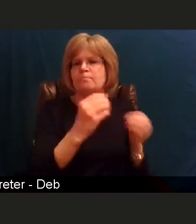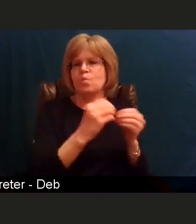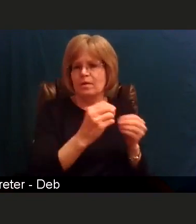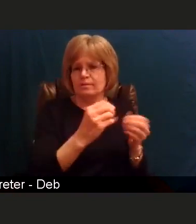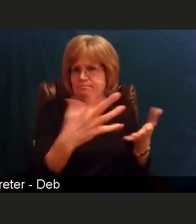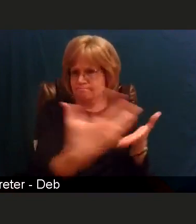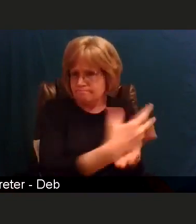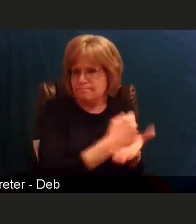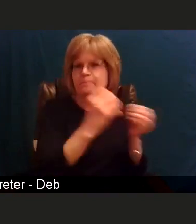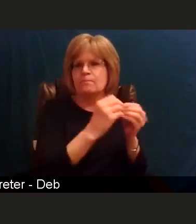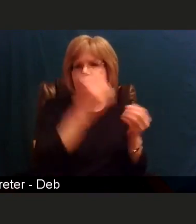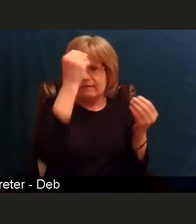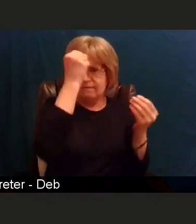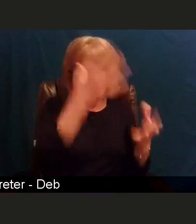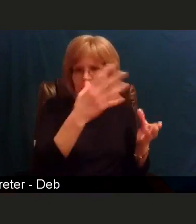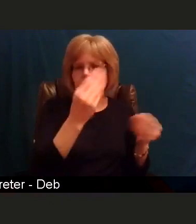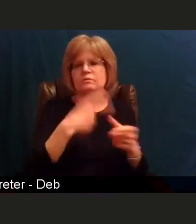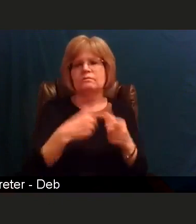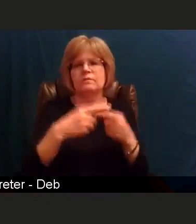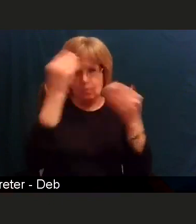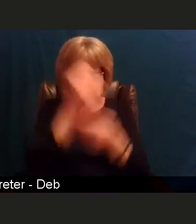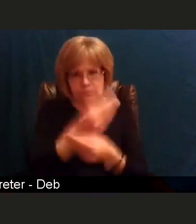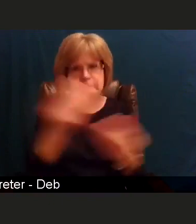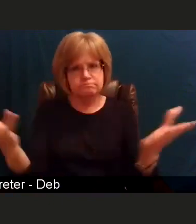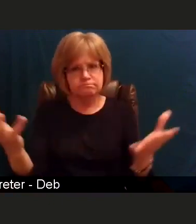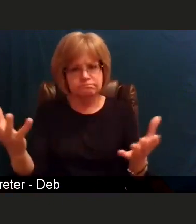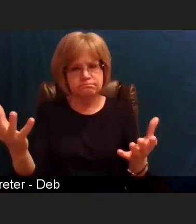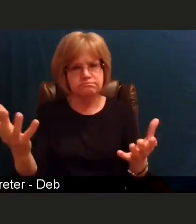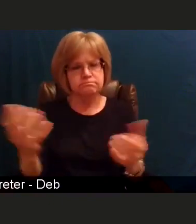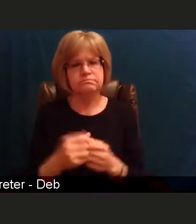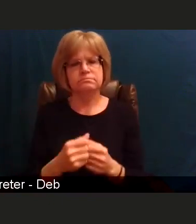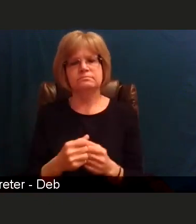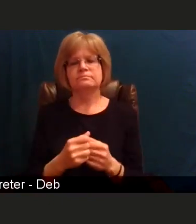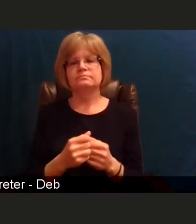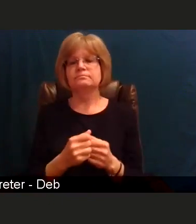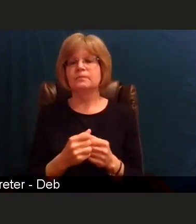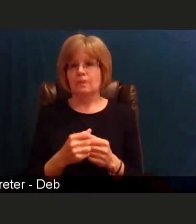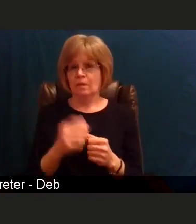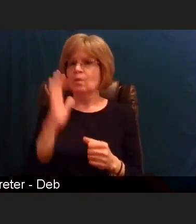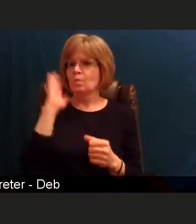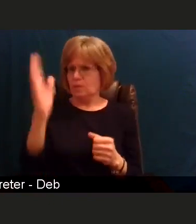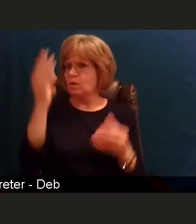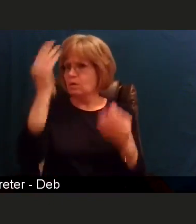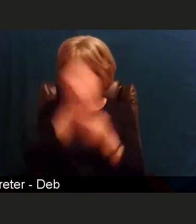As more information does come to us, it's important to know that we will release that information.